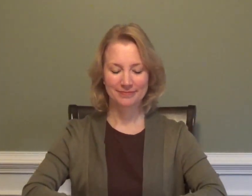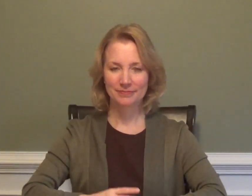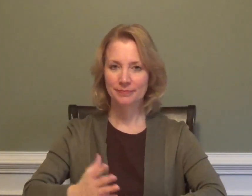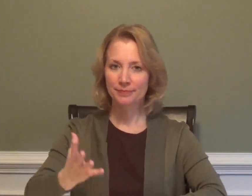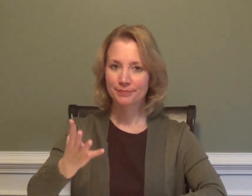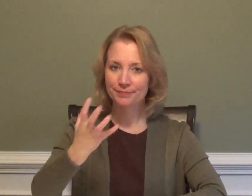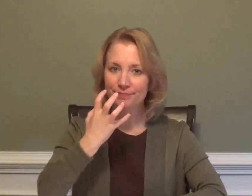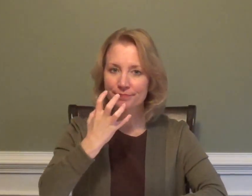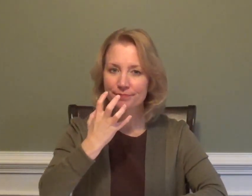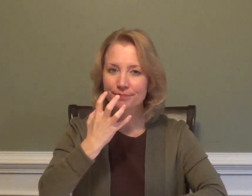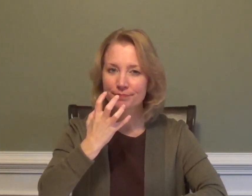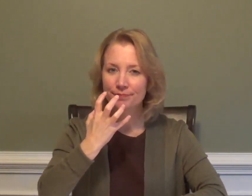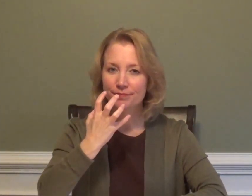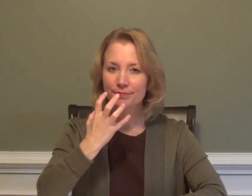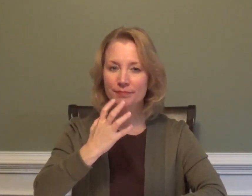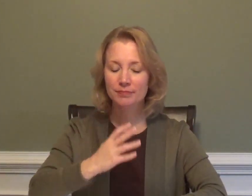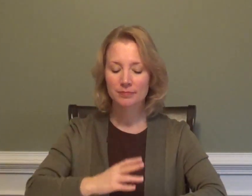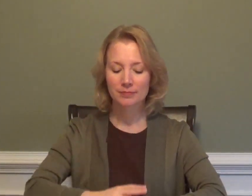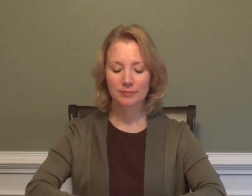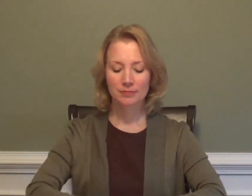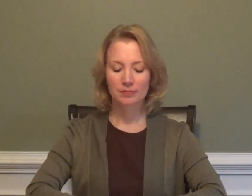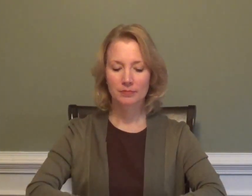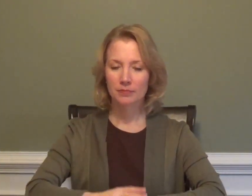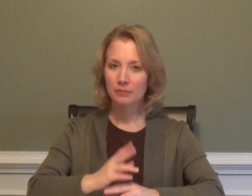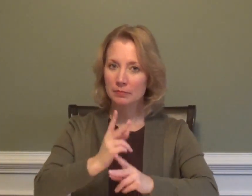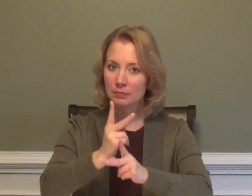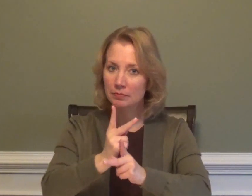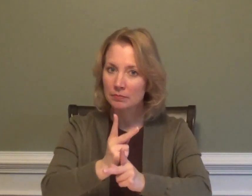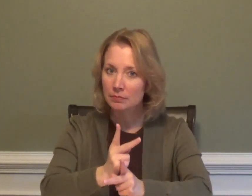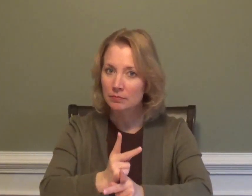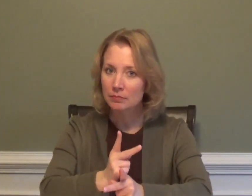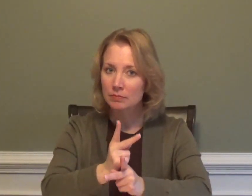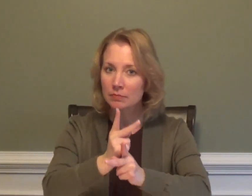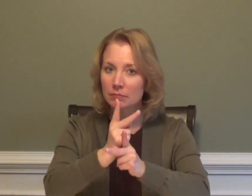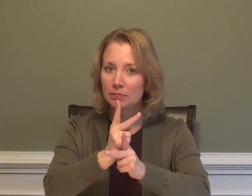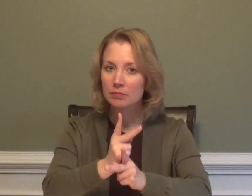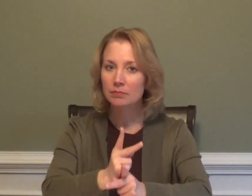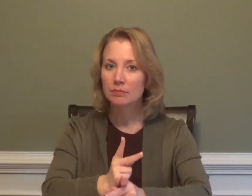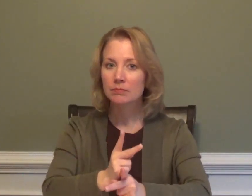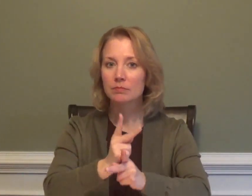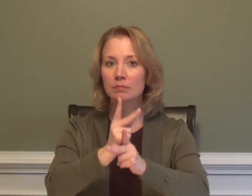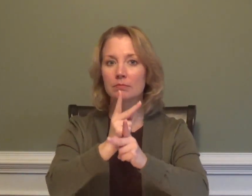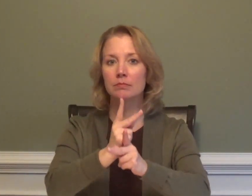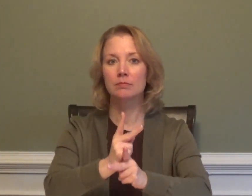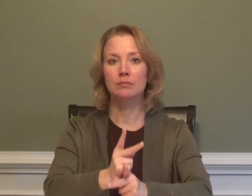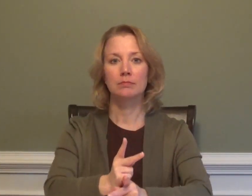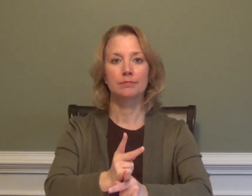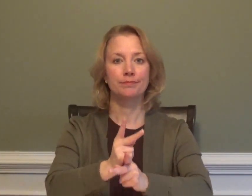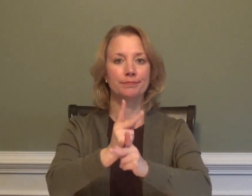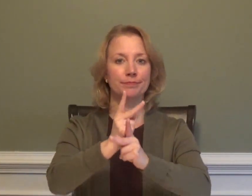MAD CAREFUL